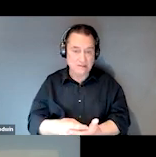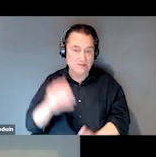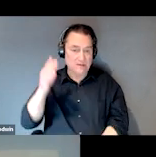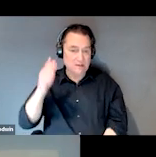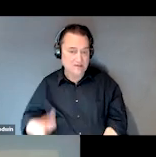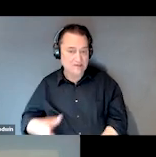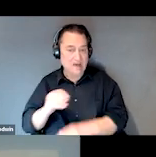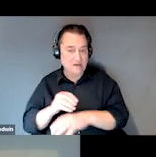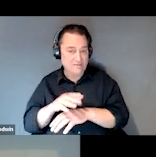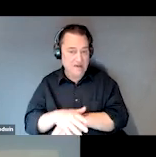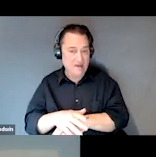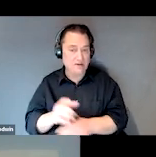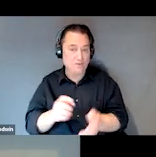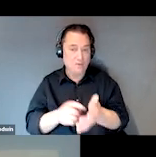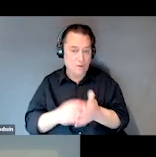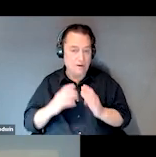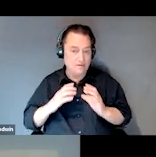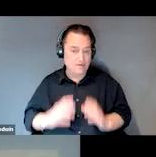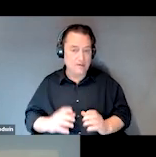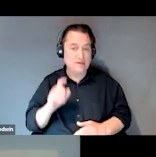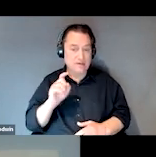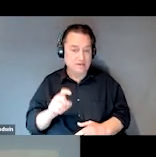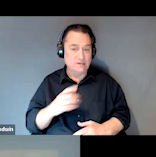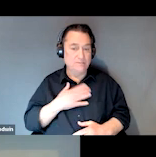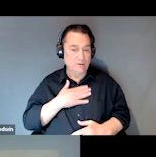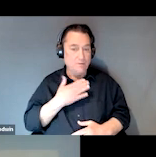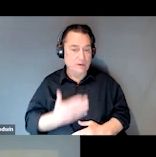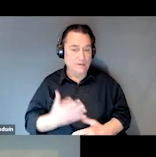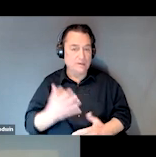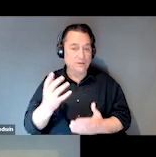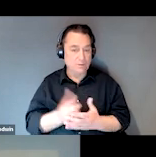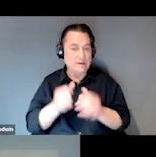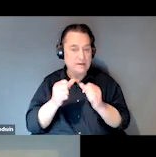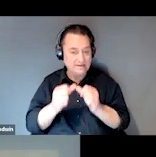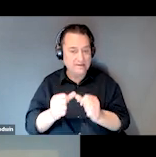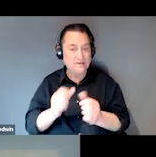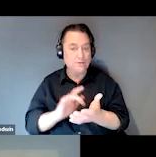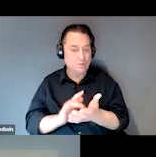and the requirement of the client needing to be willing to receive and continue the medication even